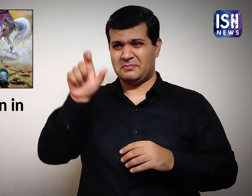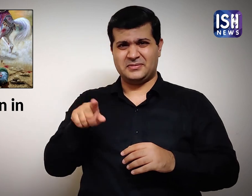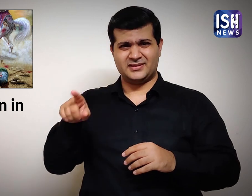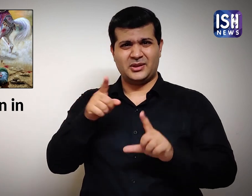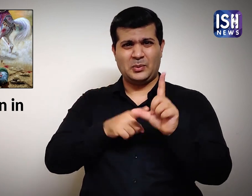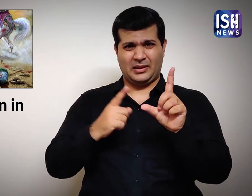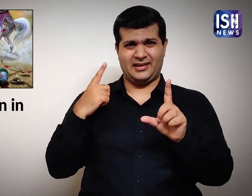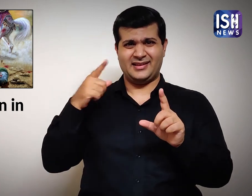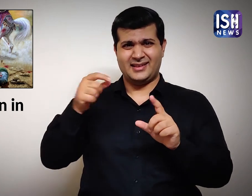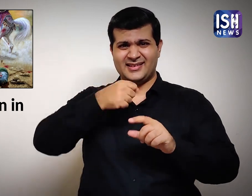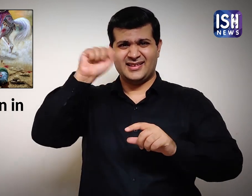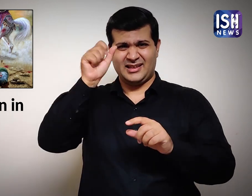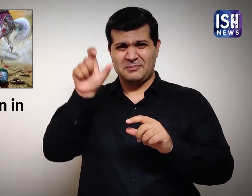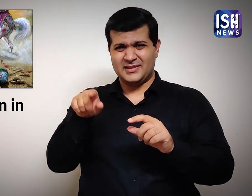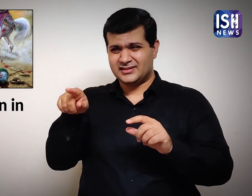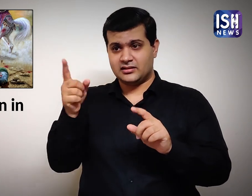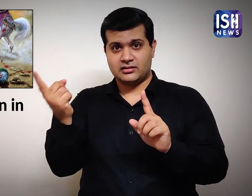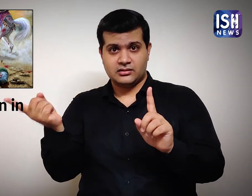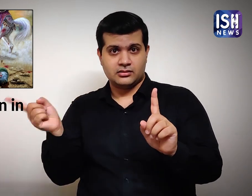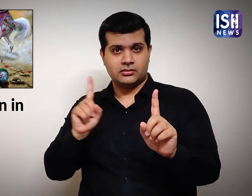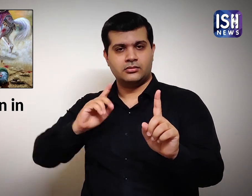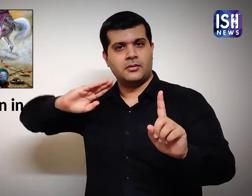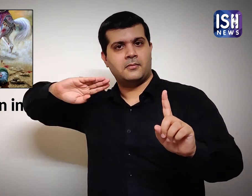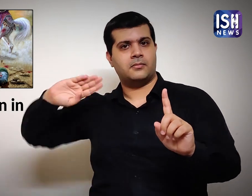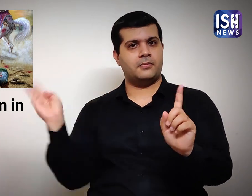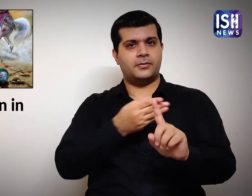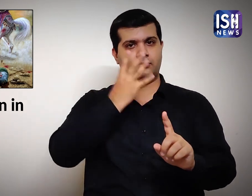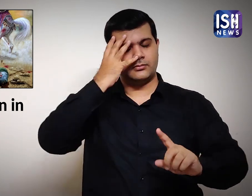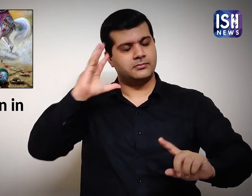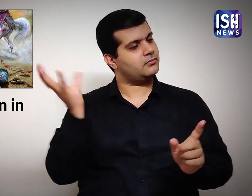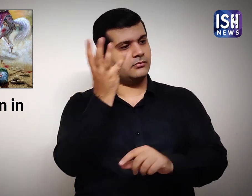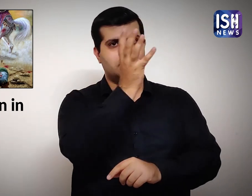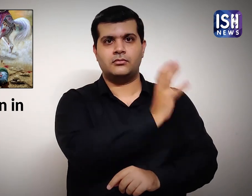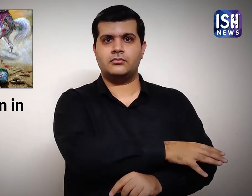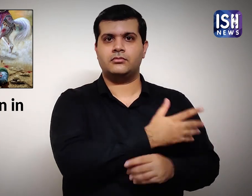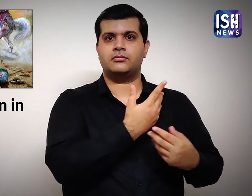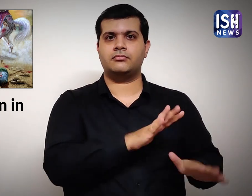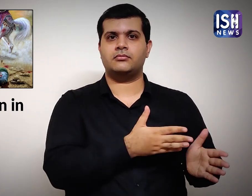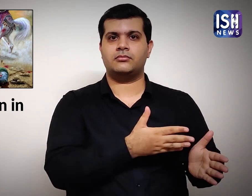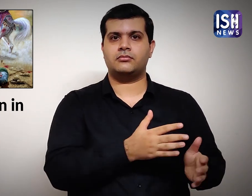That time, his enemy stood behind him and cut his head off.